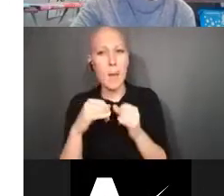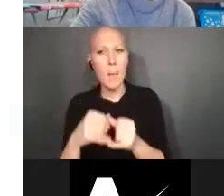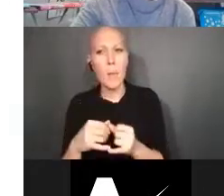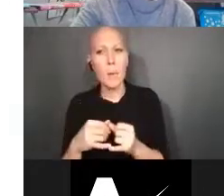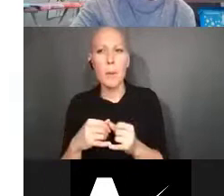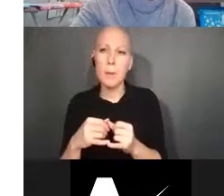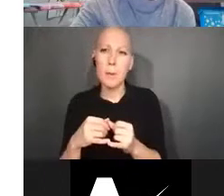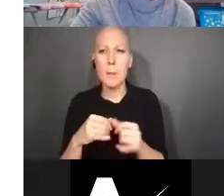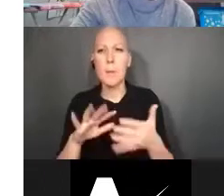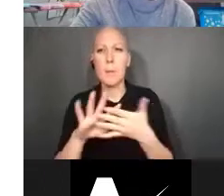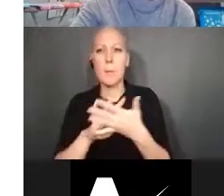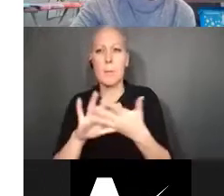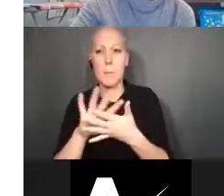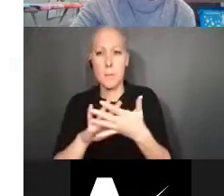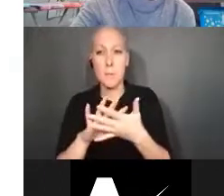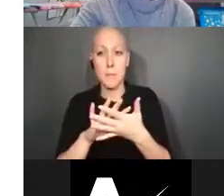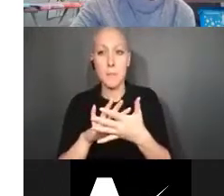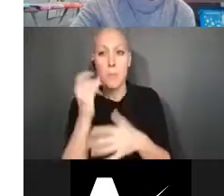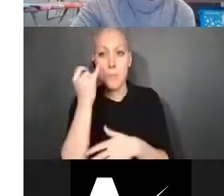if you have any specific questions about a K award.